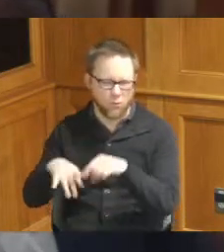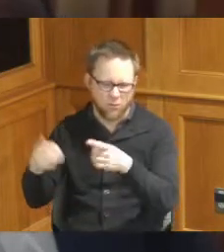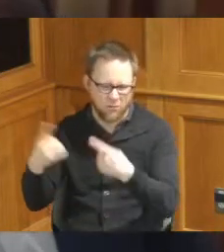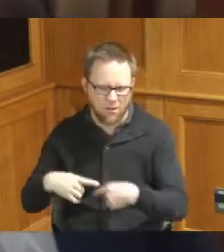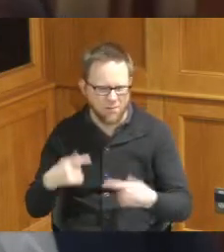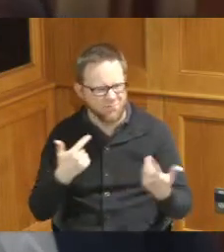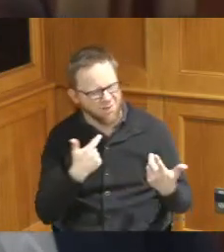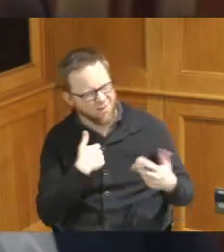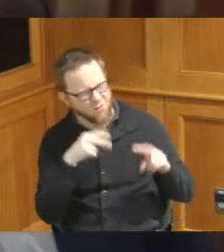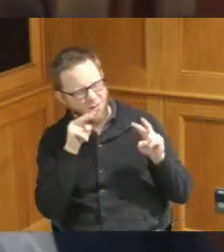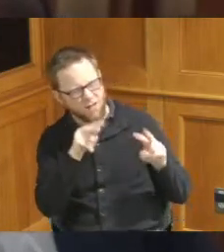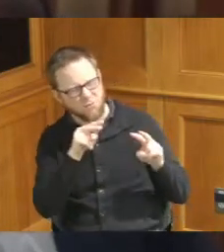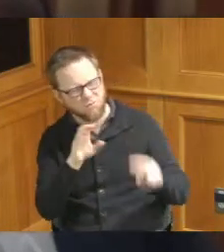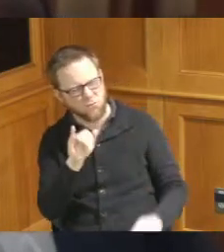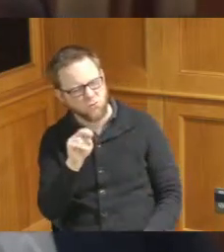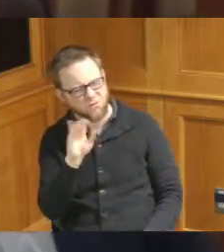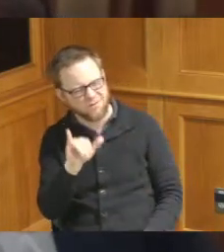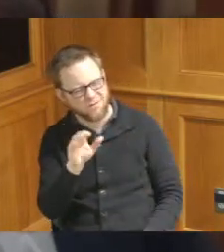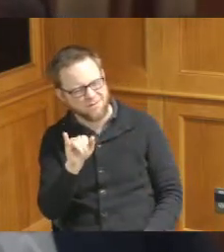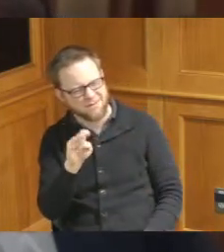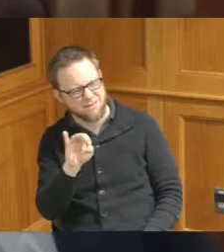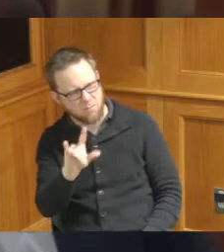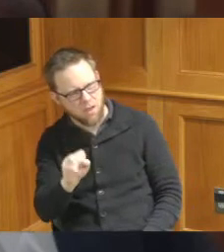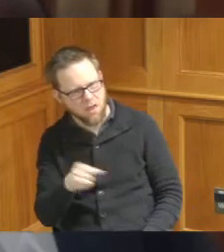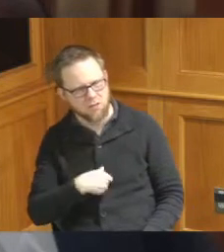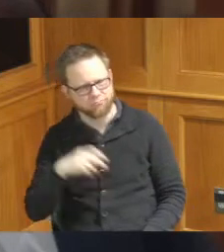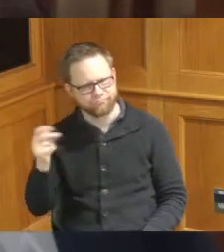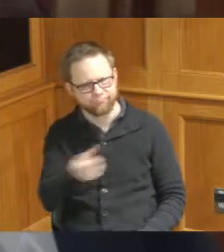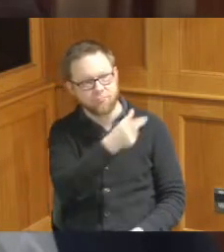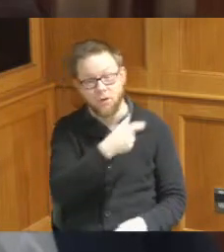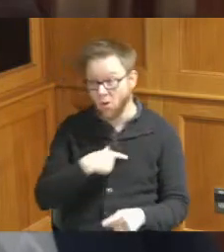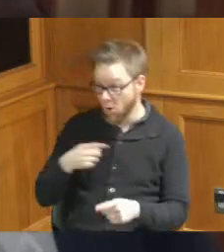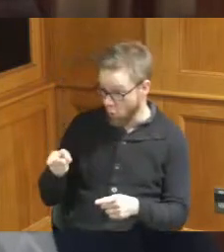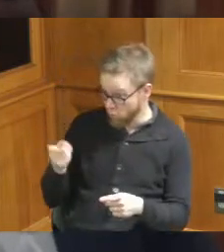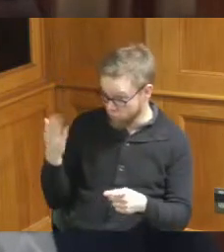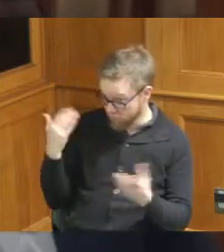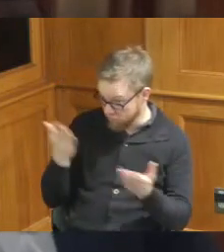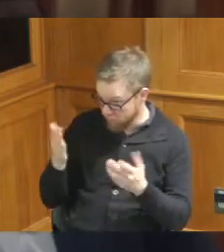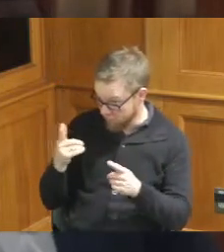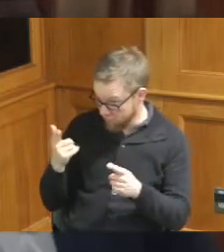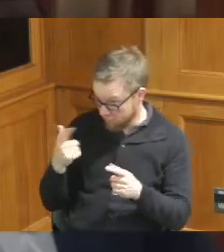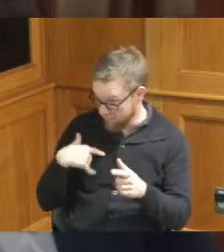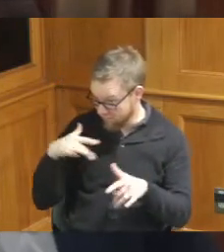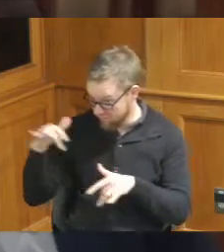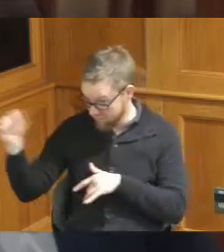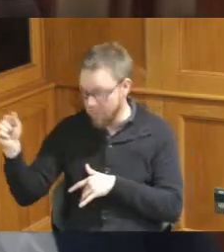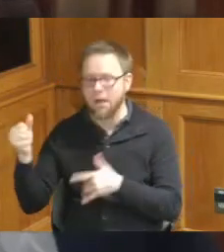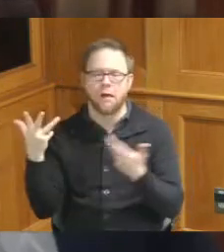forward to Cincy Smile Cincy Smile yeah sorry she was here okay yeah she was here thank you